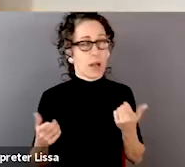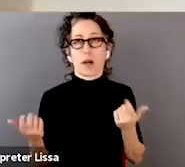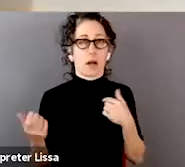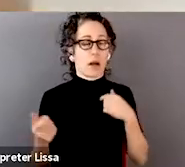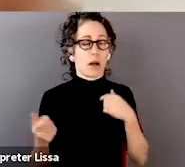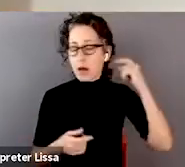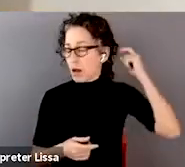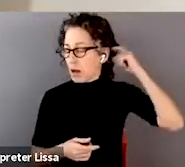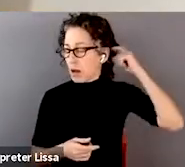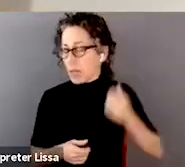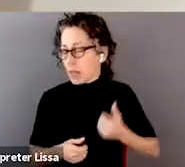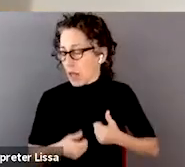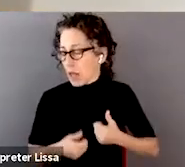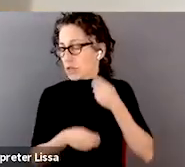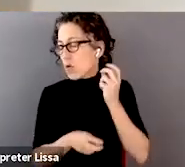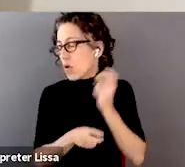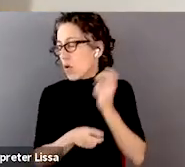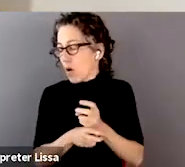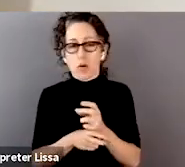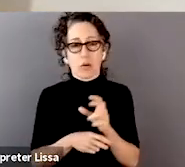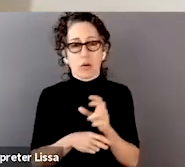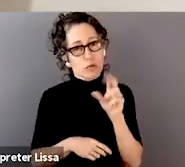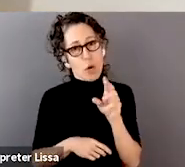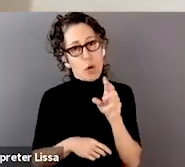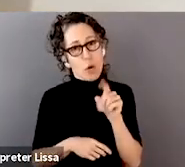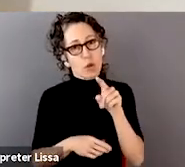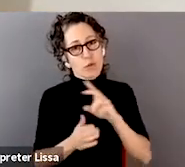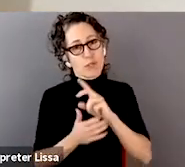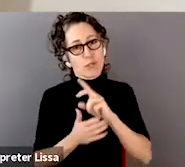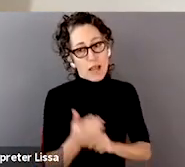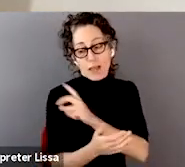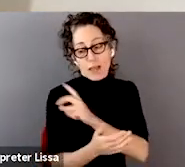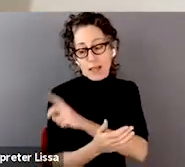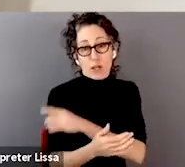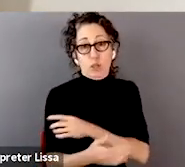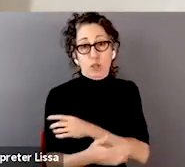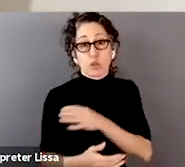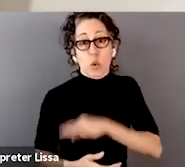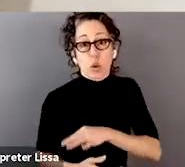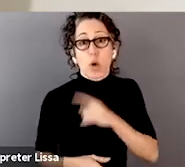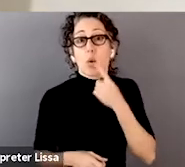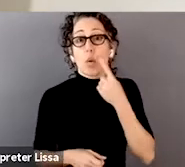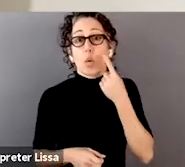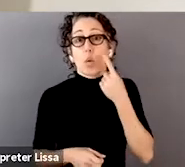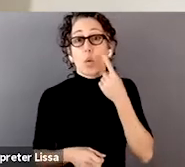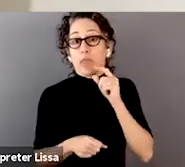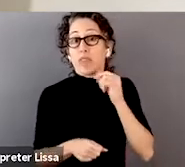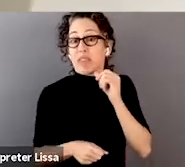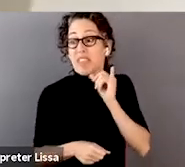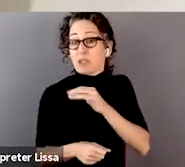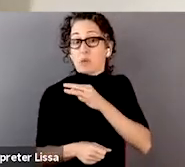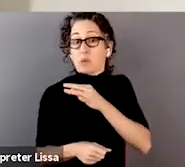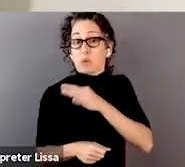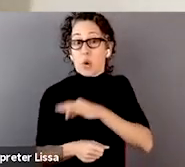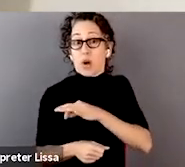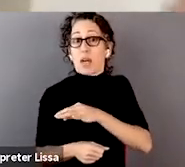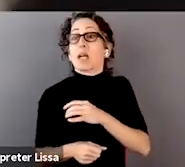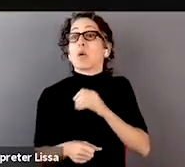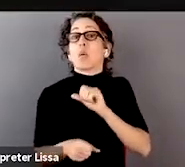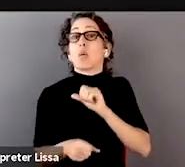it's that you designed a clinical score that only works for some patients, right? And so I love that, and you know,